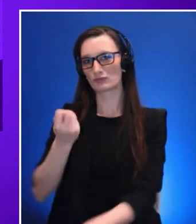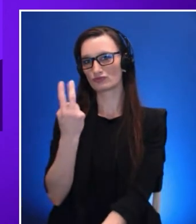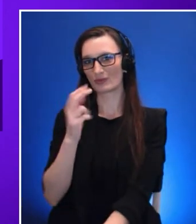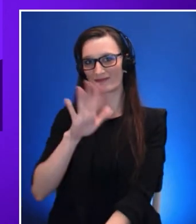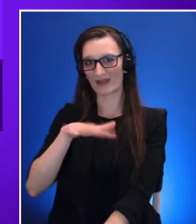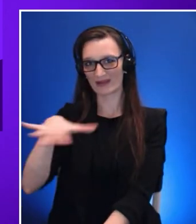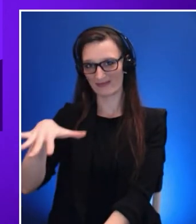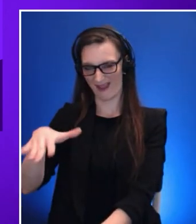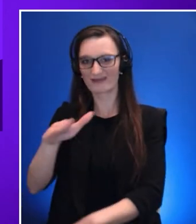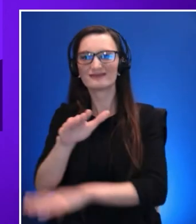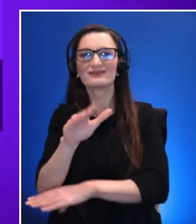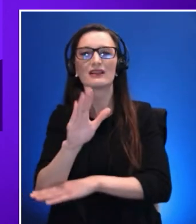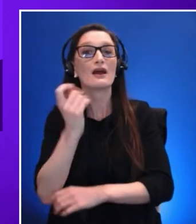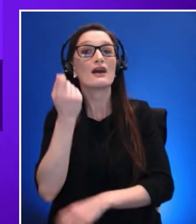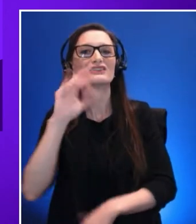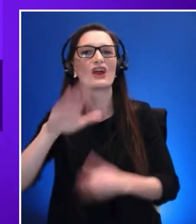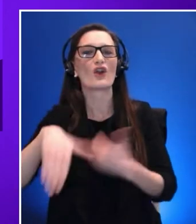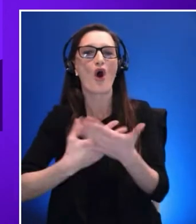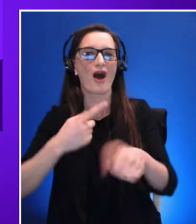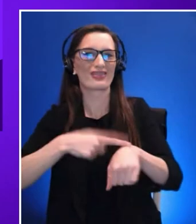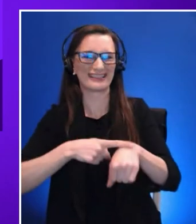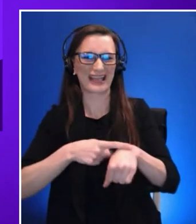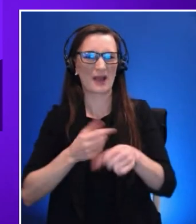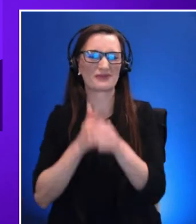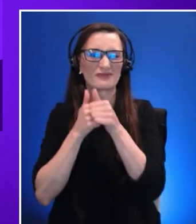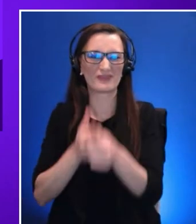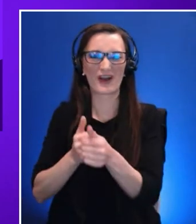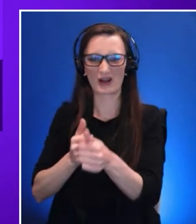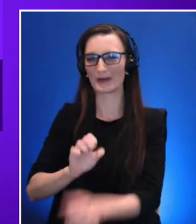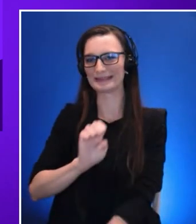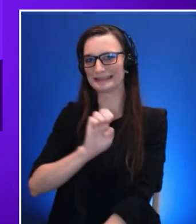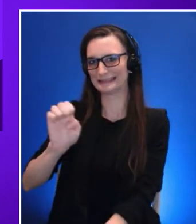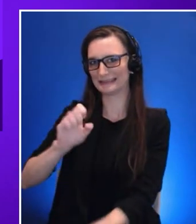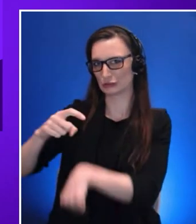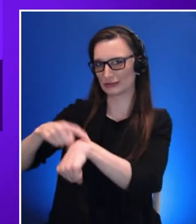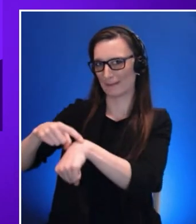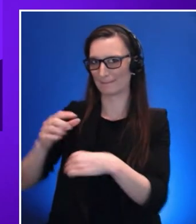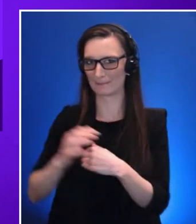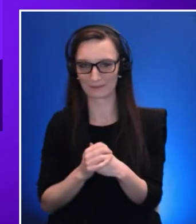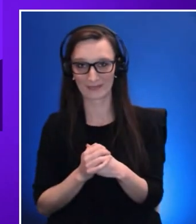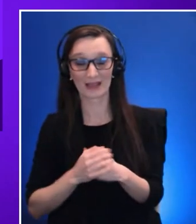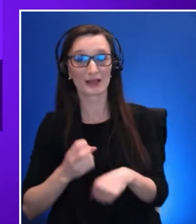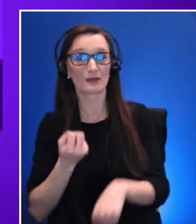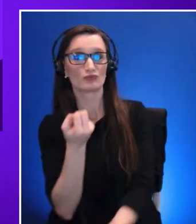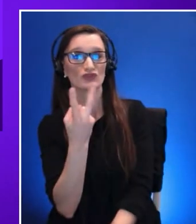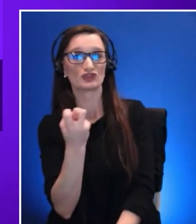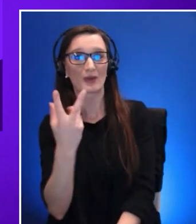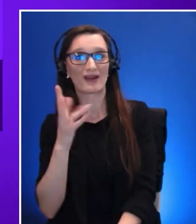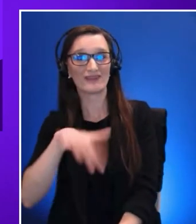already gotten that at 12 55 we'll be talking about accessible XR for training and collaboration